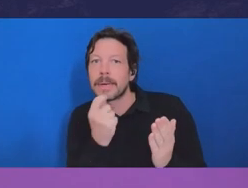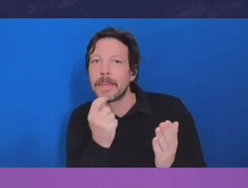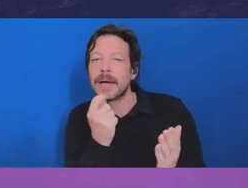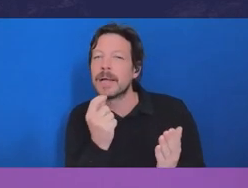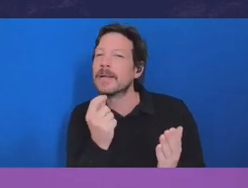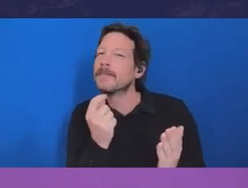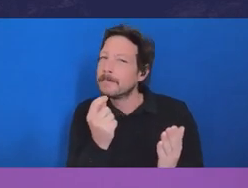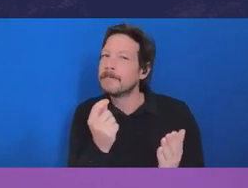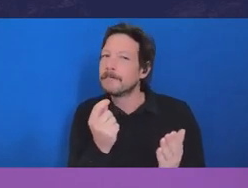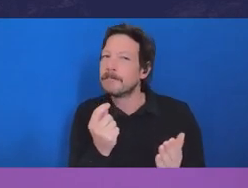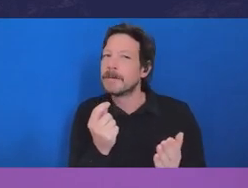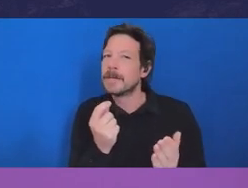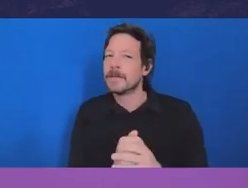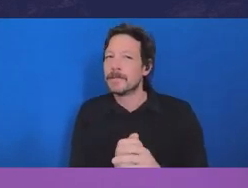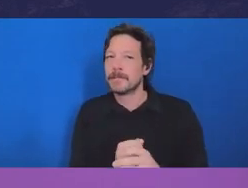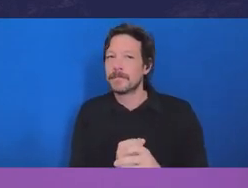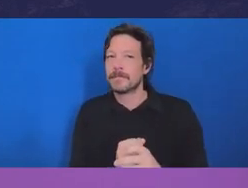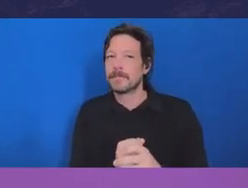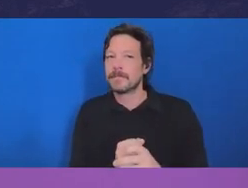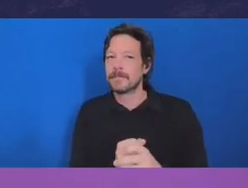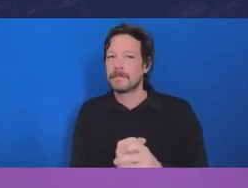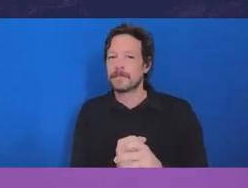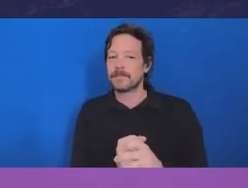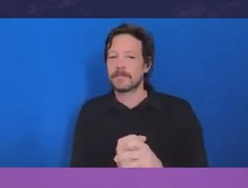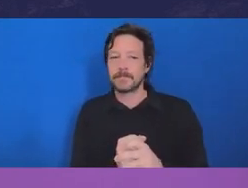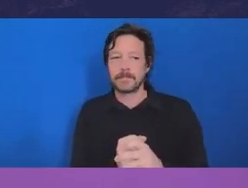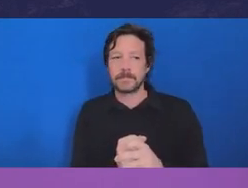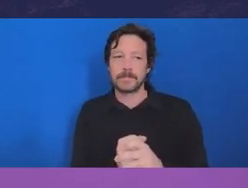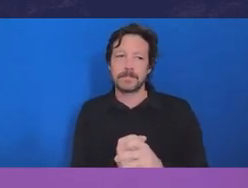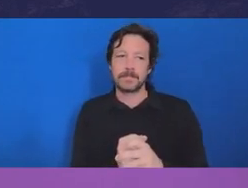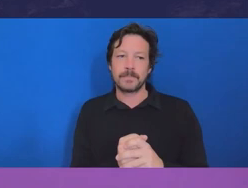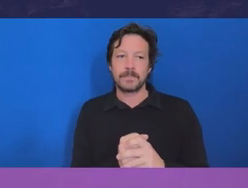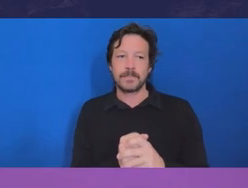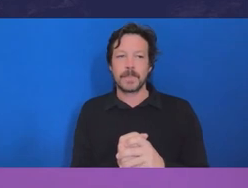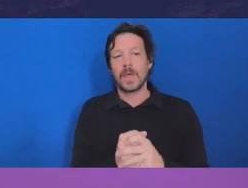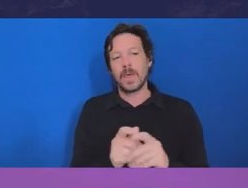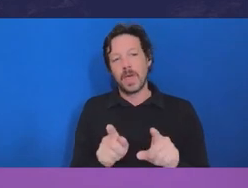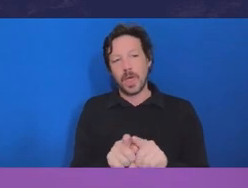taking the attitude that ‘what I will do is I will only put in the information